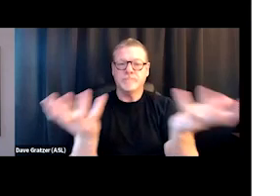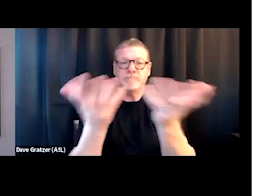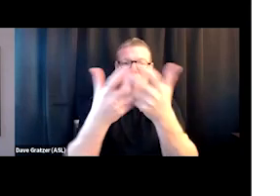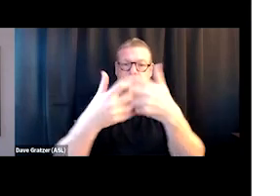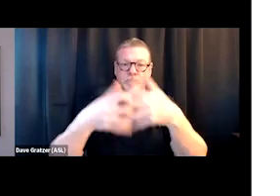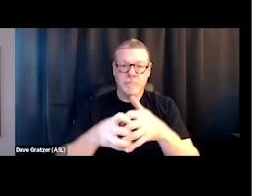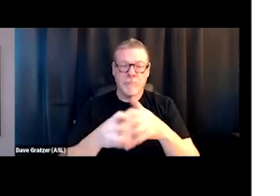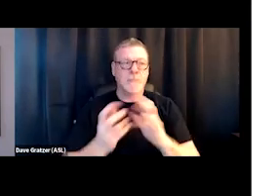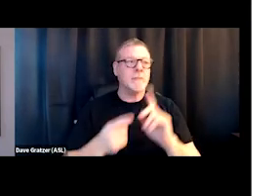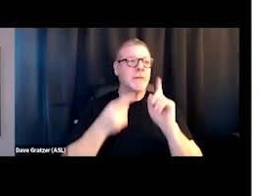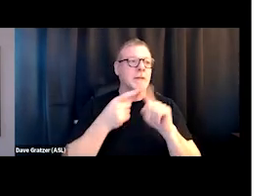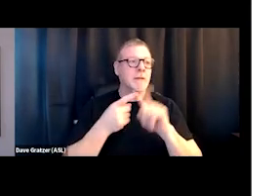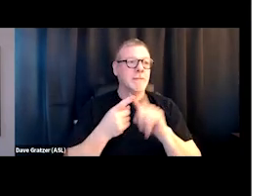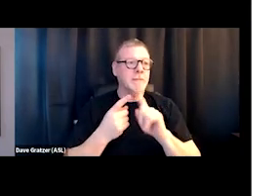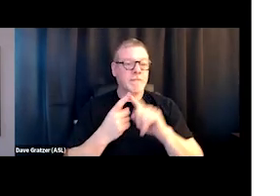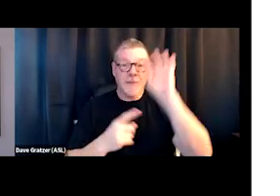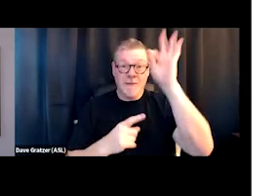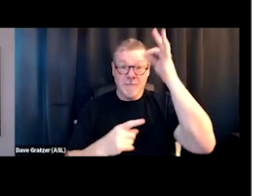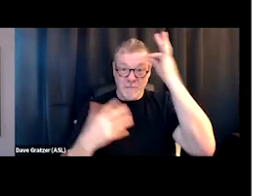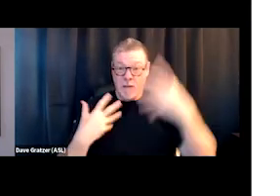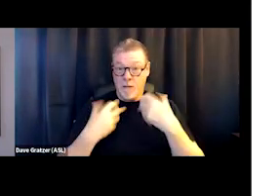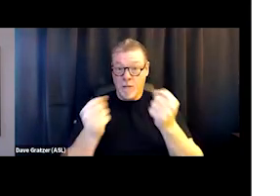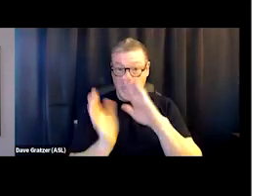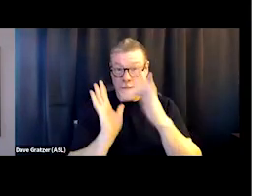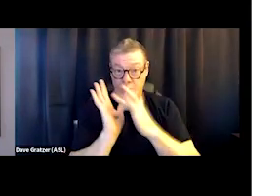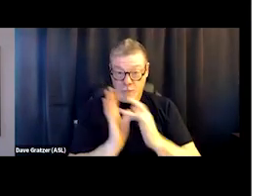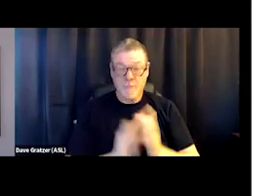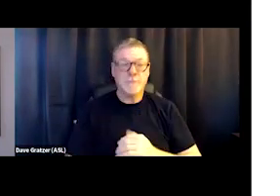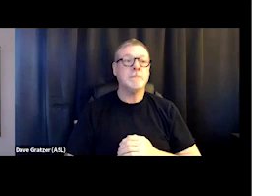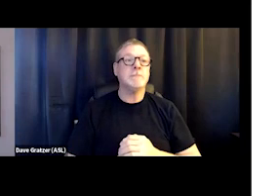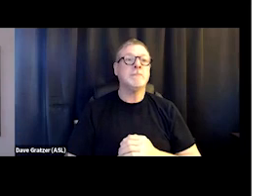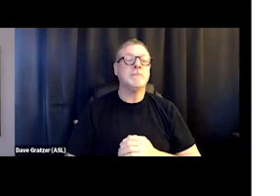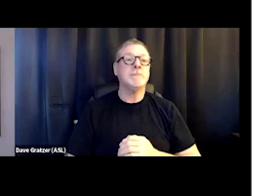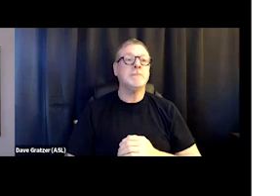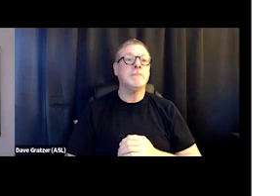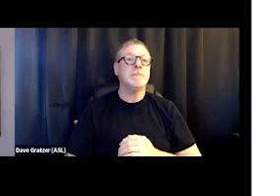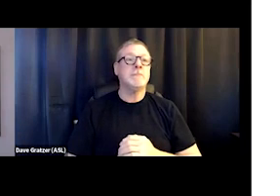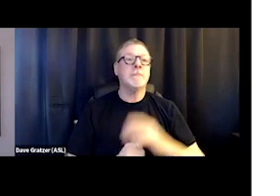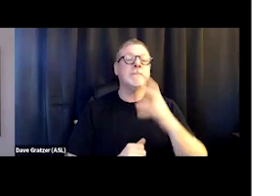One was a federally qualified health center, so Aspire Indiana Health, and then Aspire Indiana,